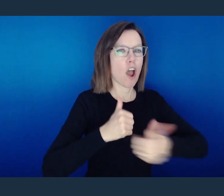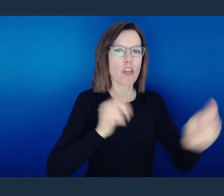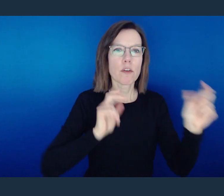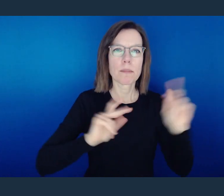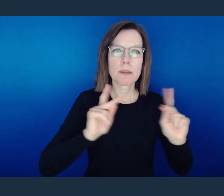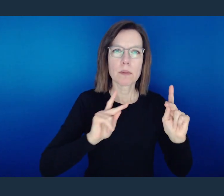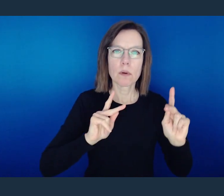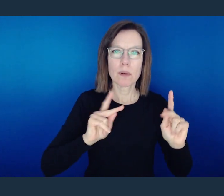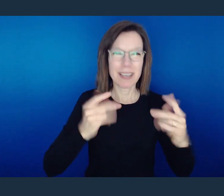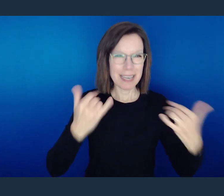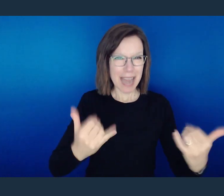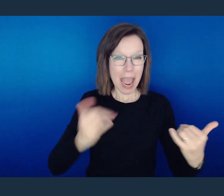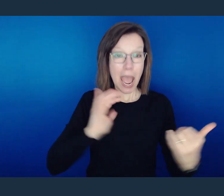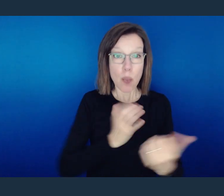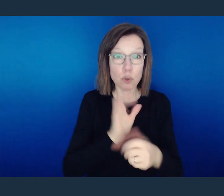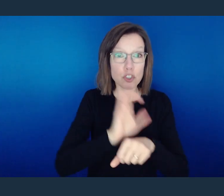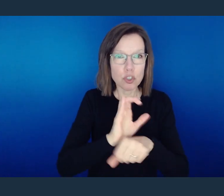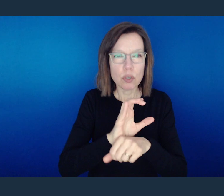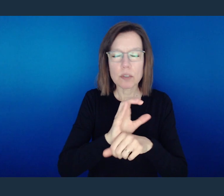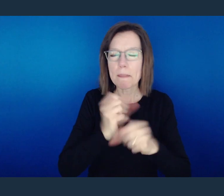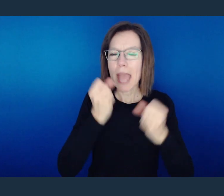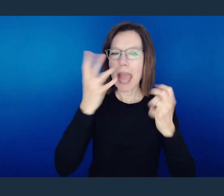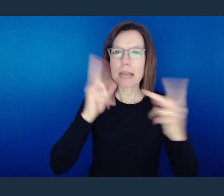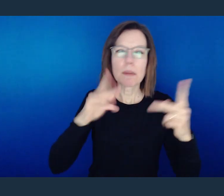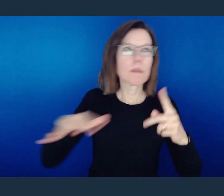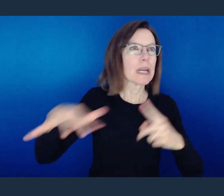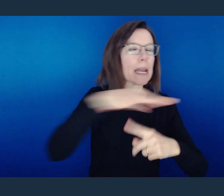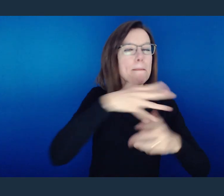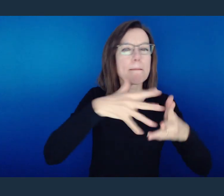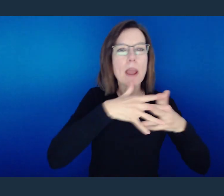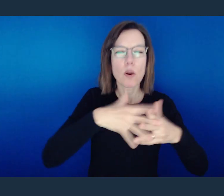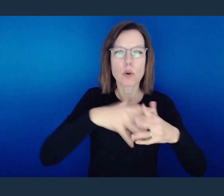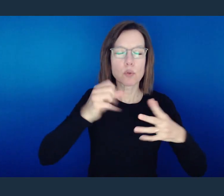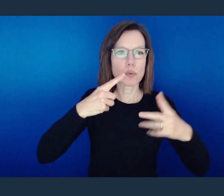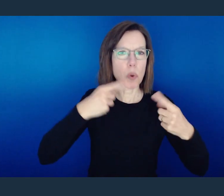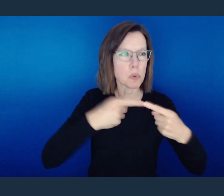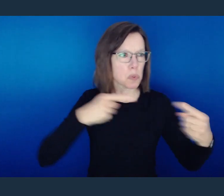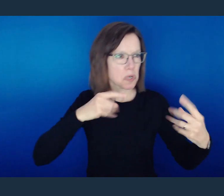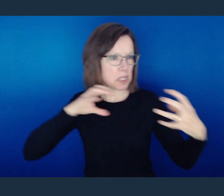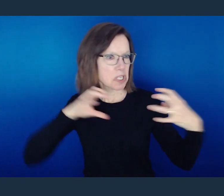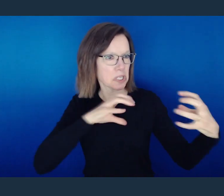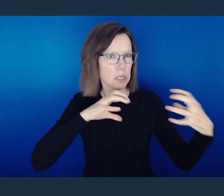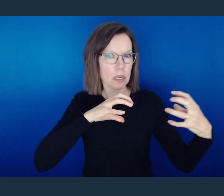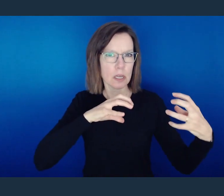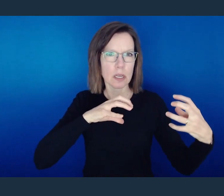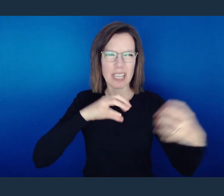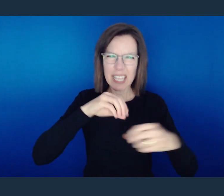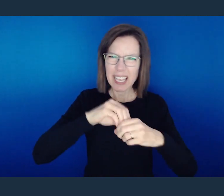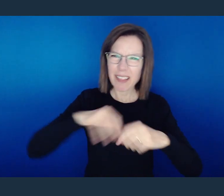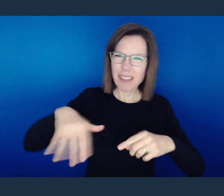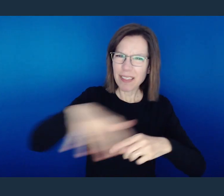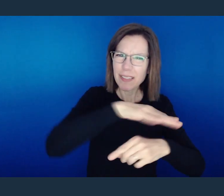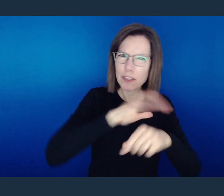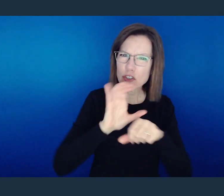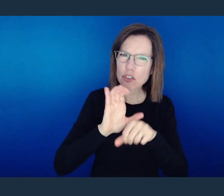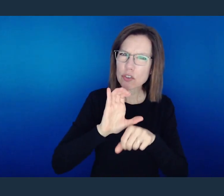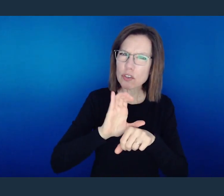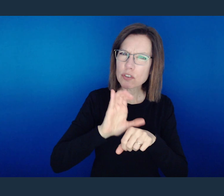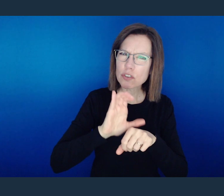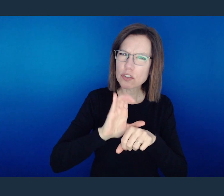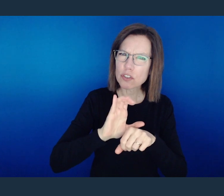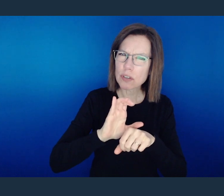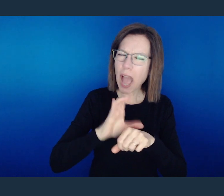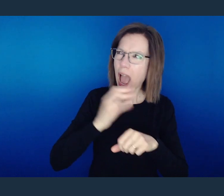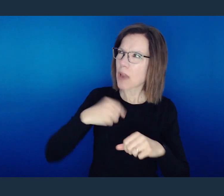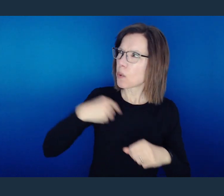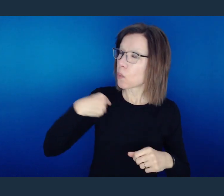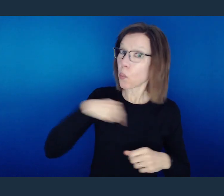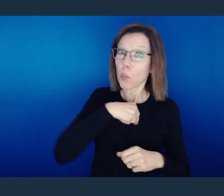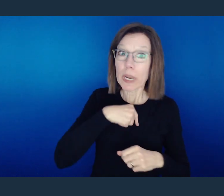The idea that we can be so polarized in the church, and yet it be lost on us why the world